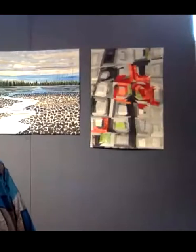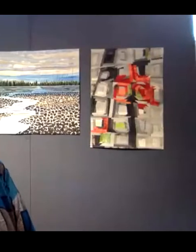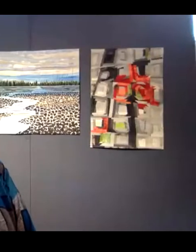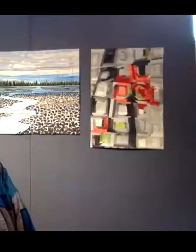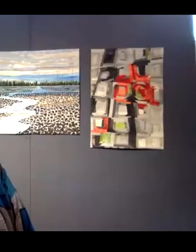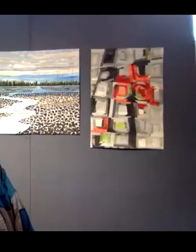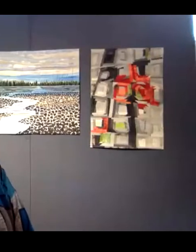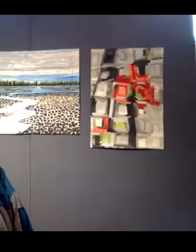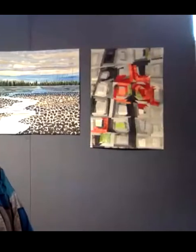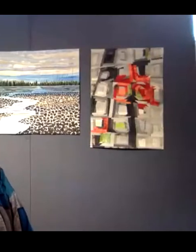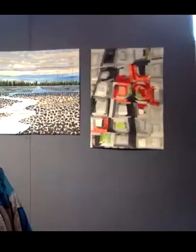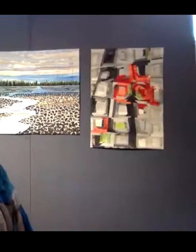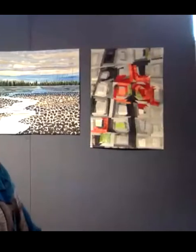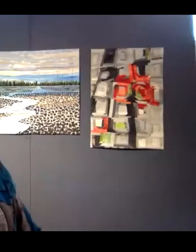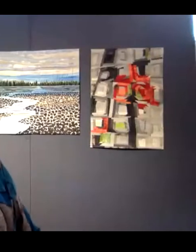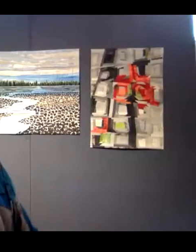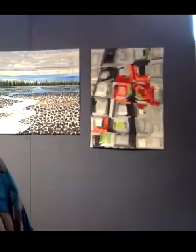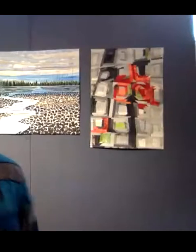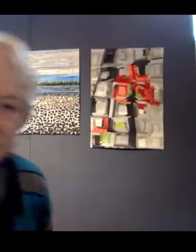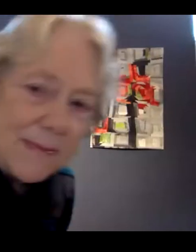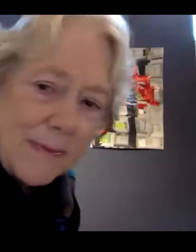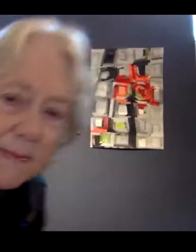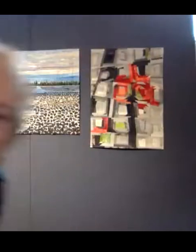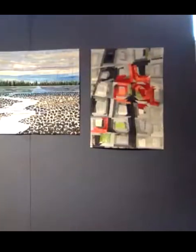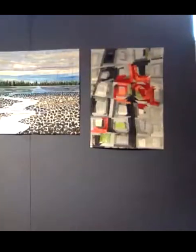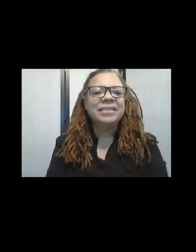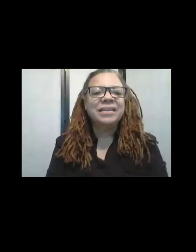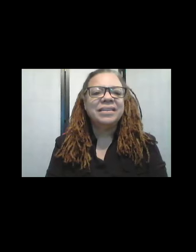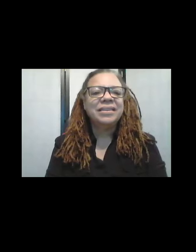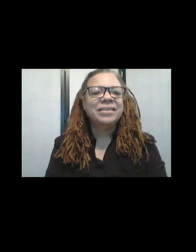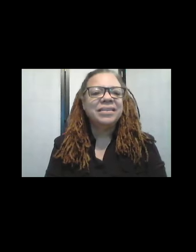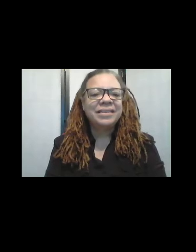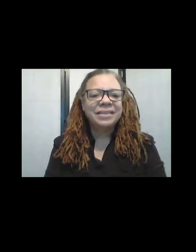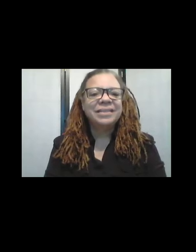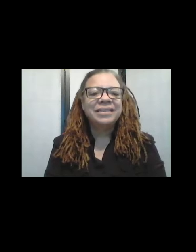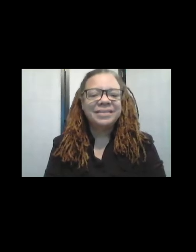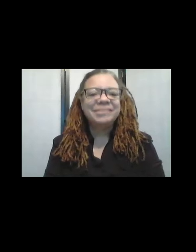Just very lovely! I love-- I want to go over your shoulder, and walk into the